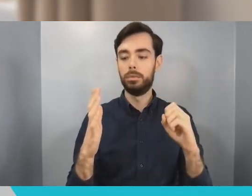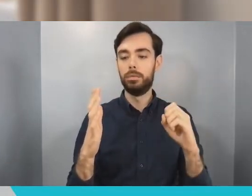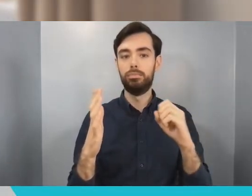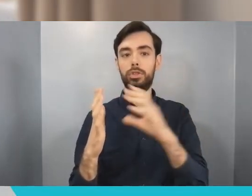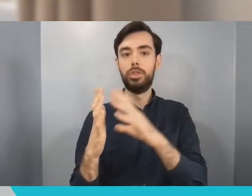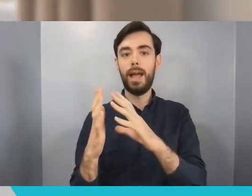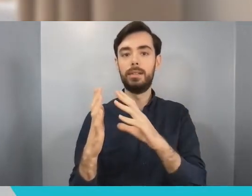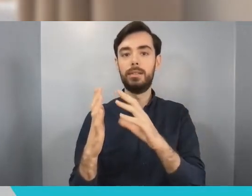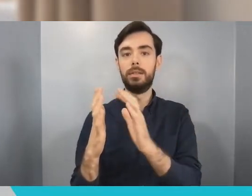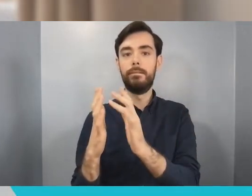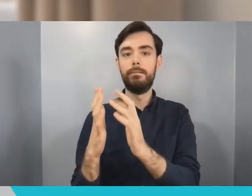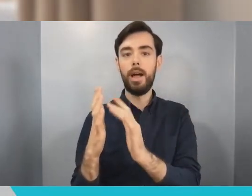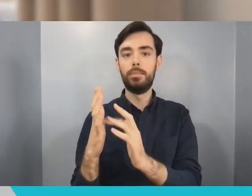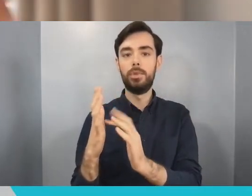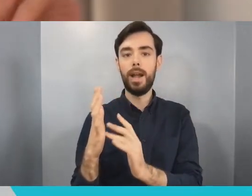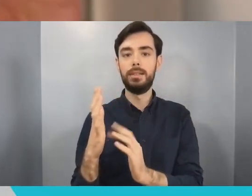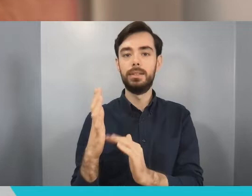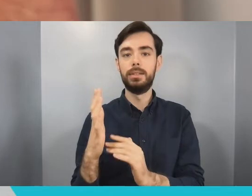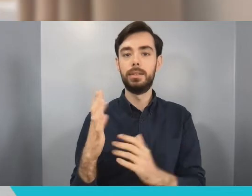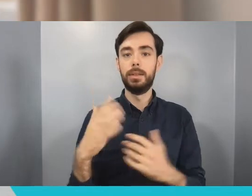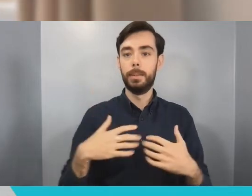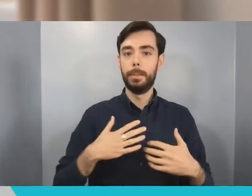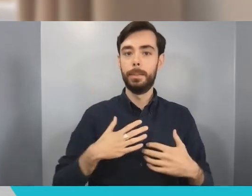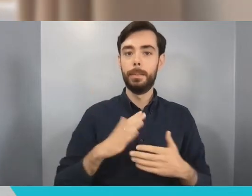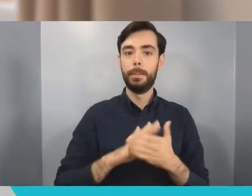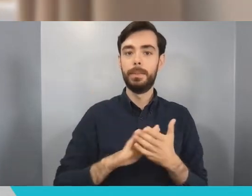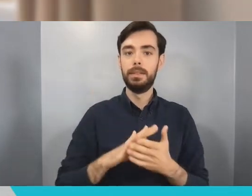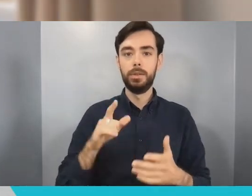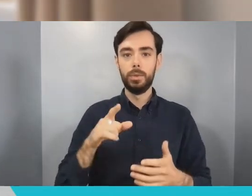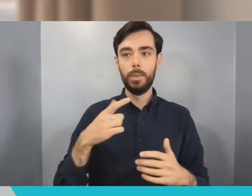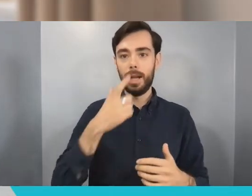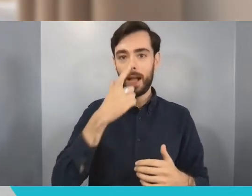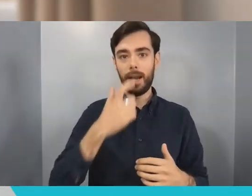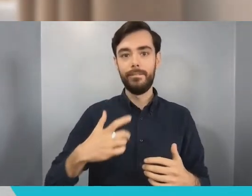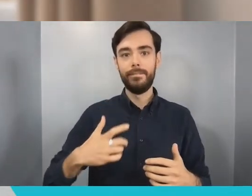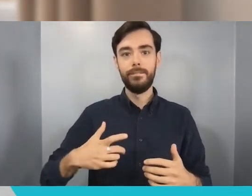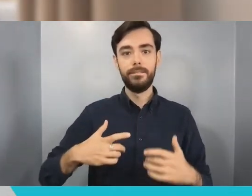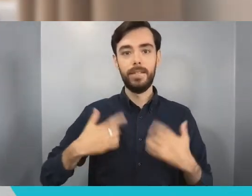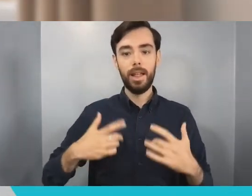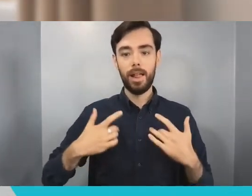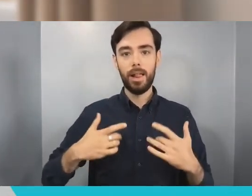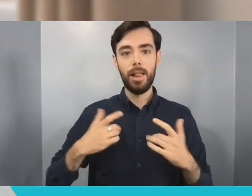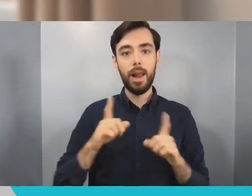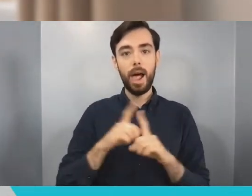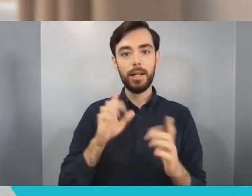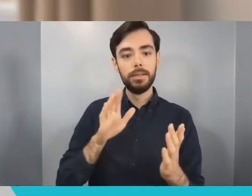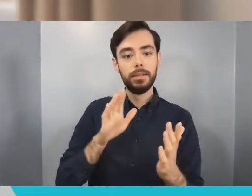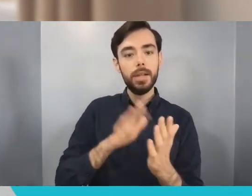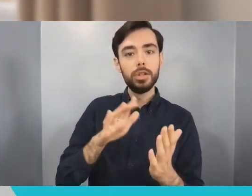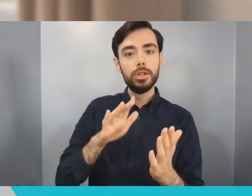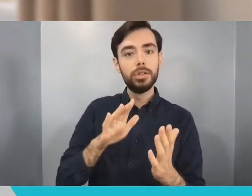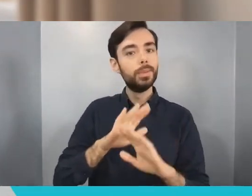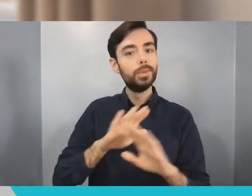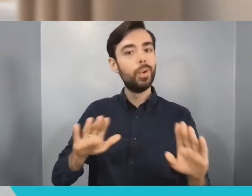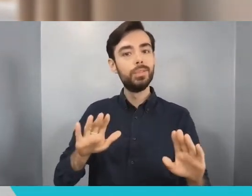whatever you're doing in mid-air. Whether you're reaching out and pressing a button feeling a button click, whether you're interacting with virtual objects and feeling their shape